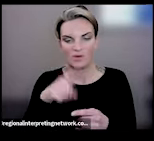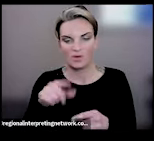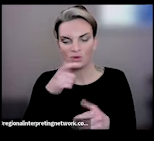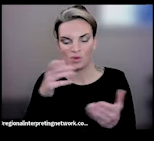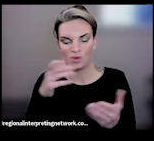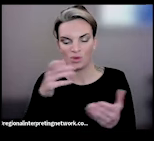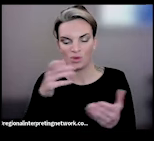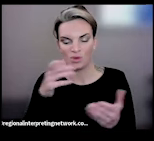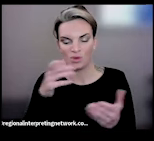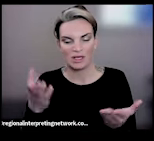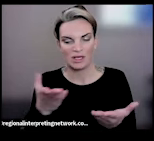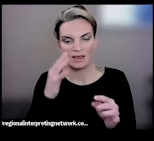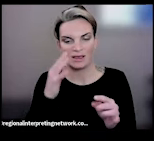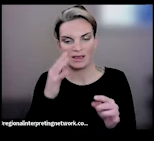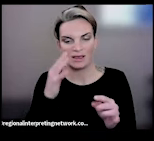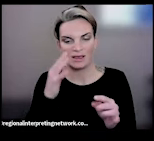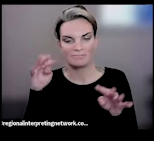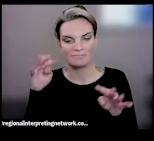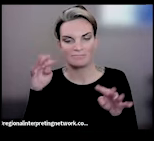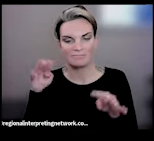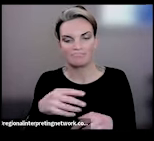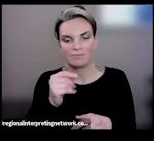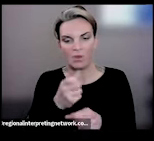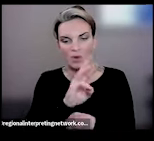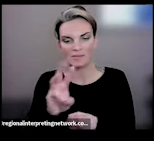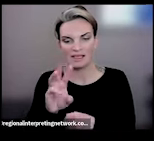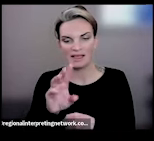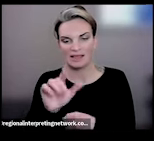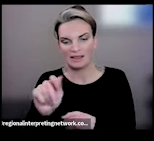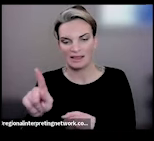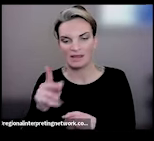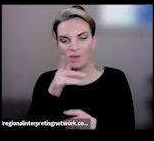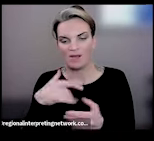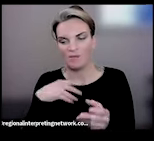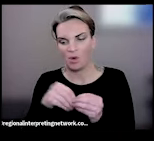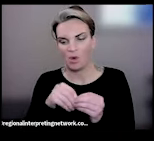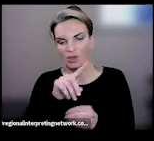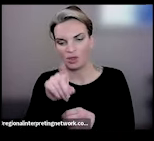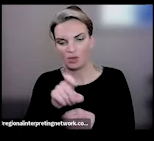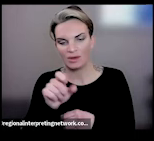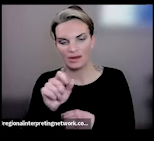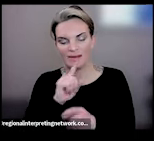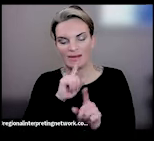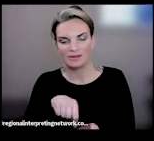questions. We will be creating um a website link with some more Q&A resources for you all.